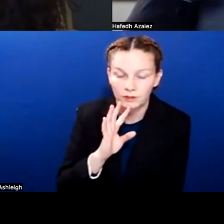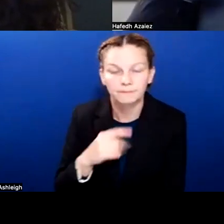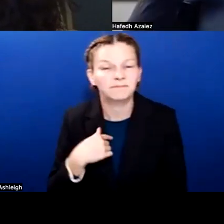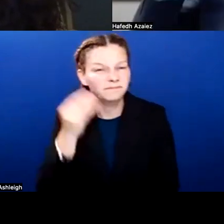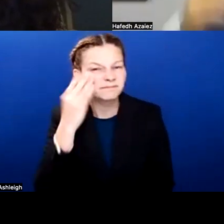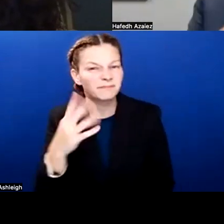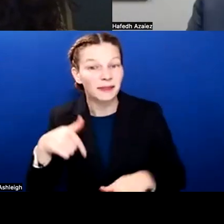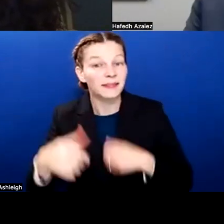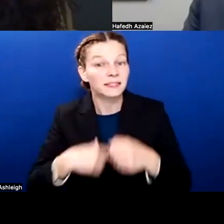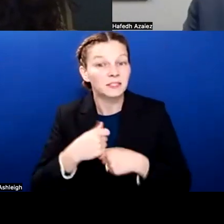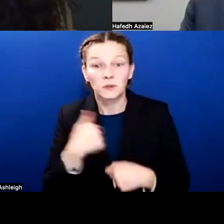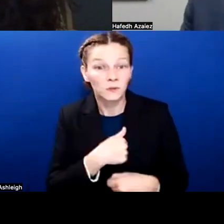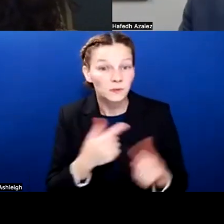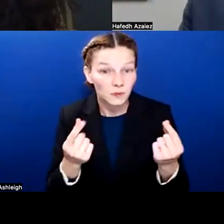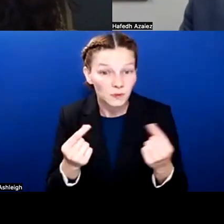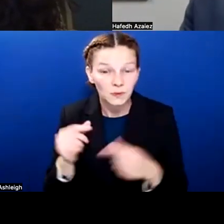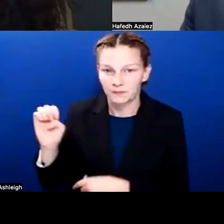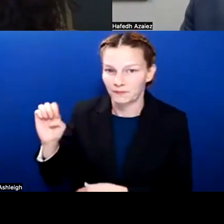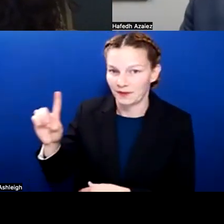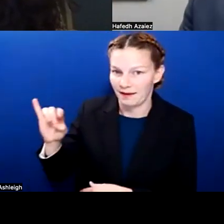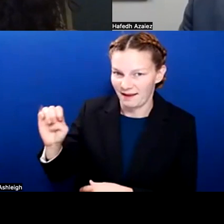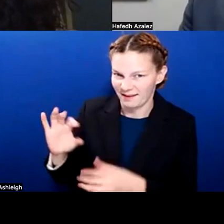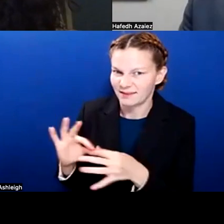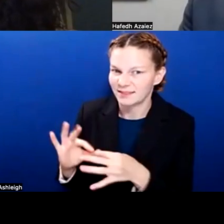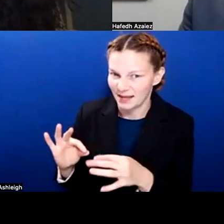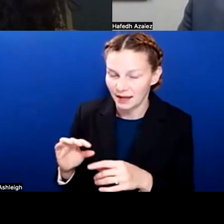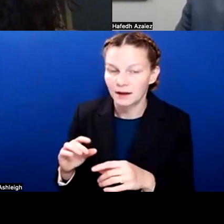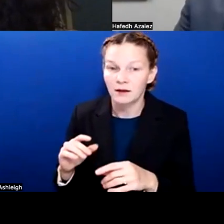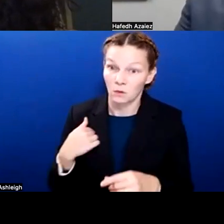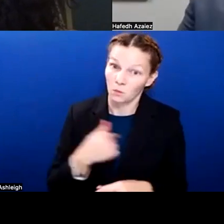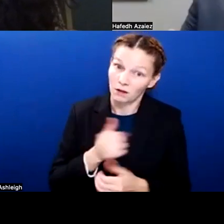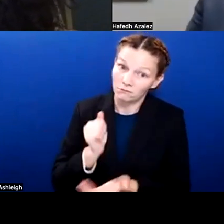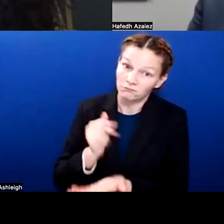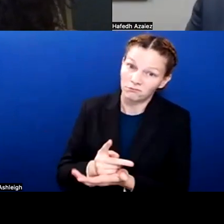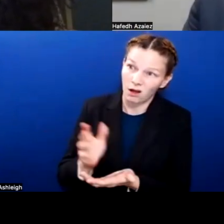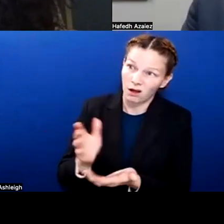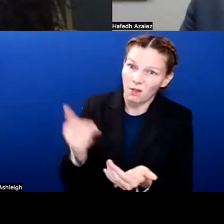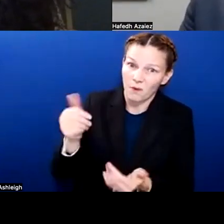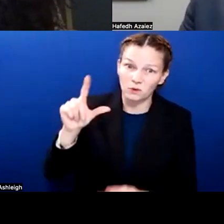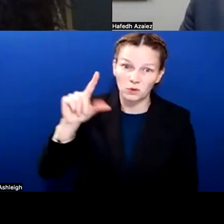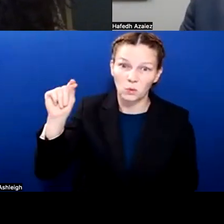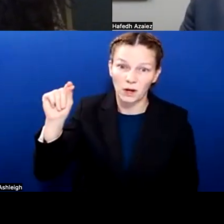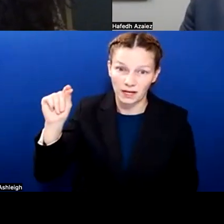besides what Eddie talked about is almost $20 million that our board approved for increasing compensation.